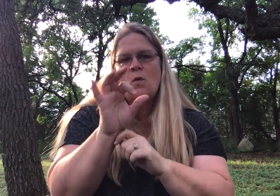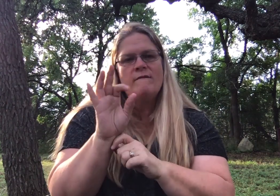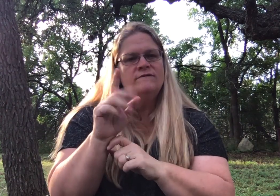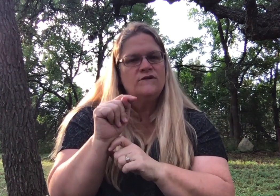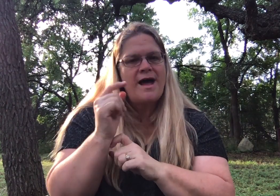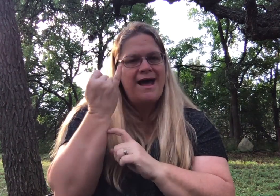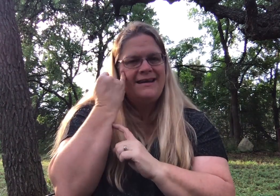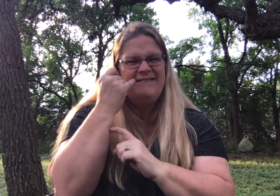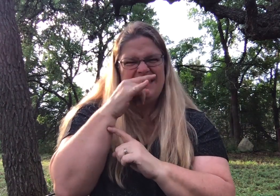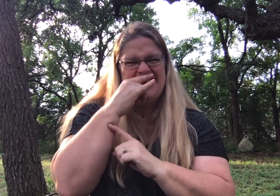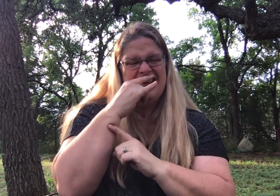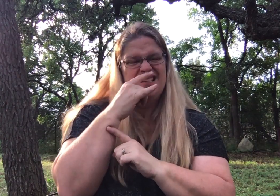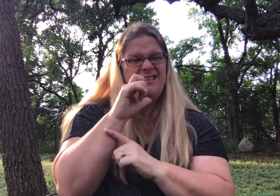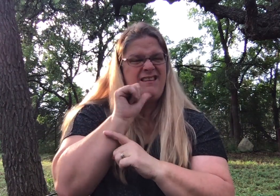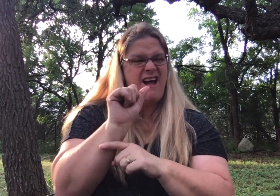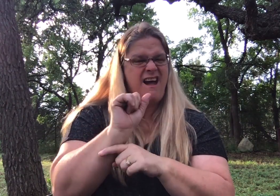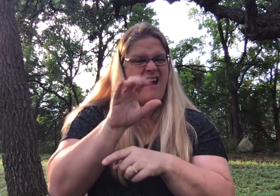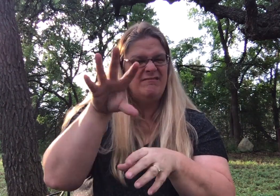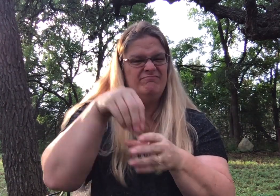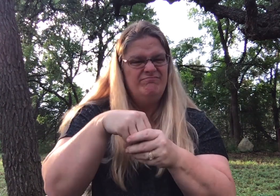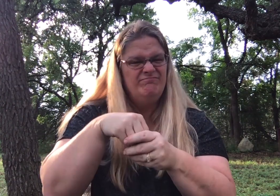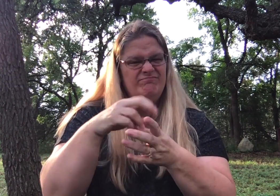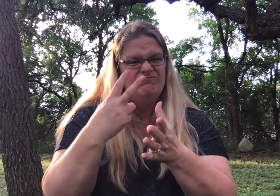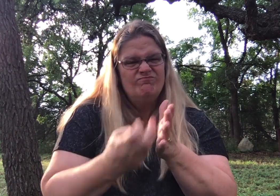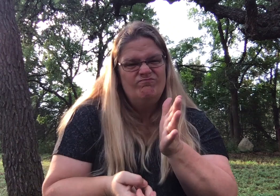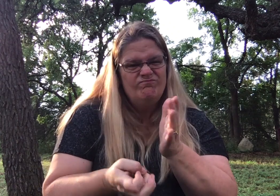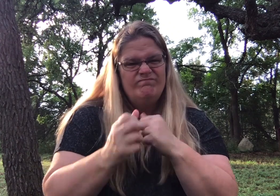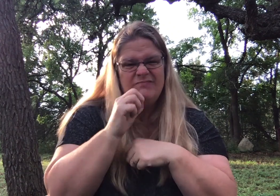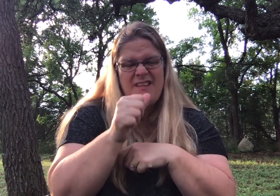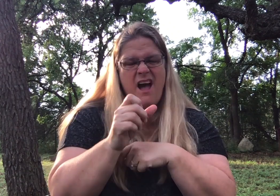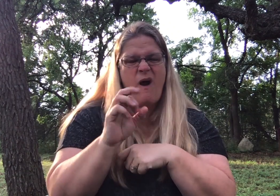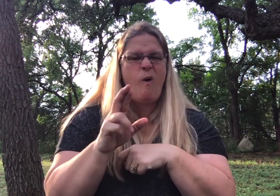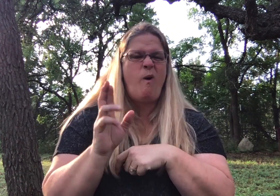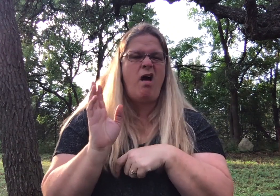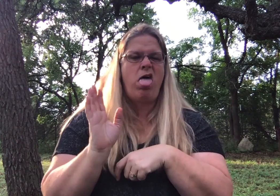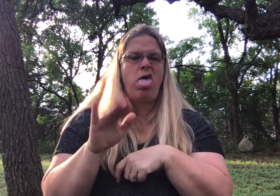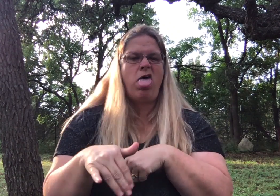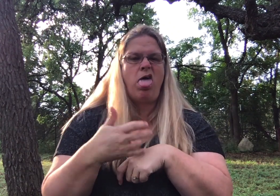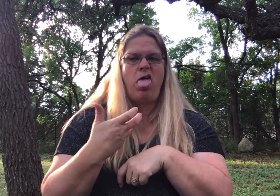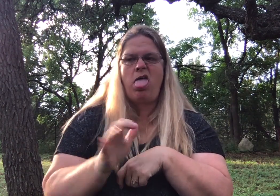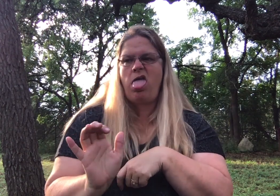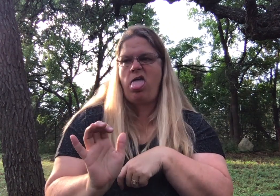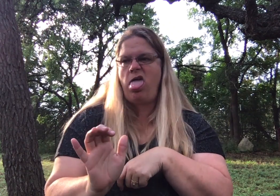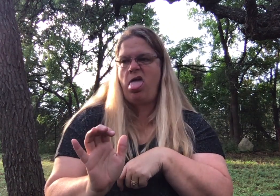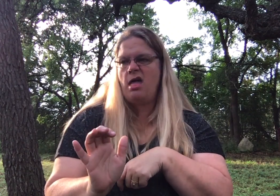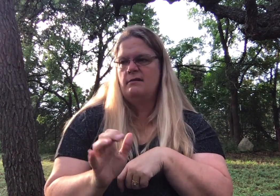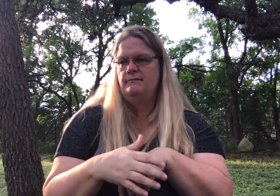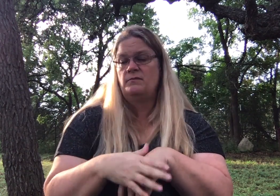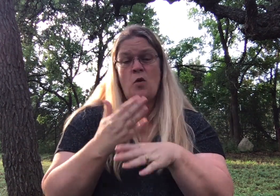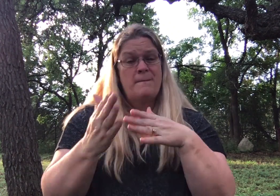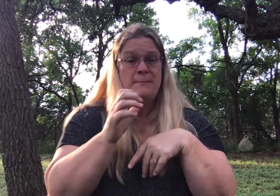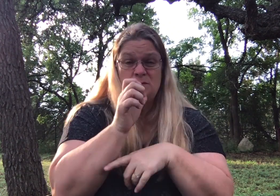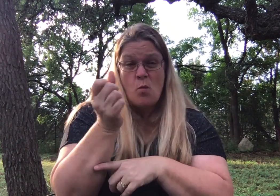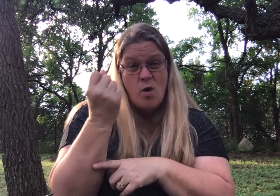Don't fret if the child is not engaged with it or isn't interested.